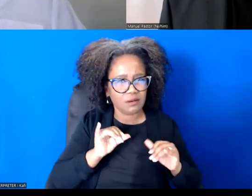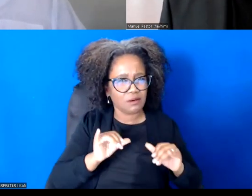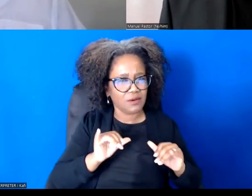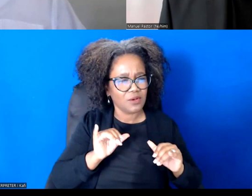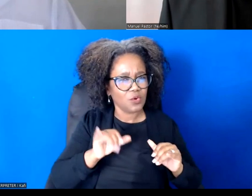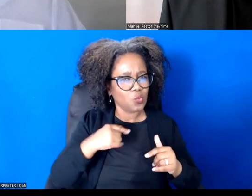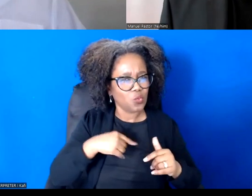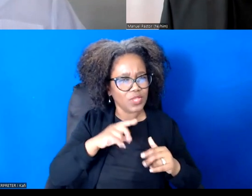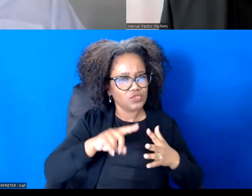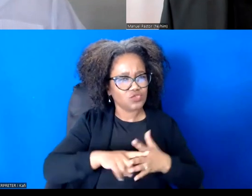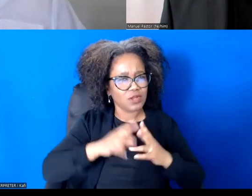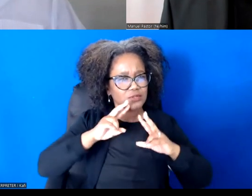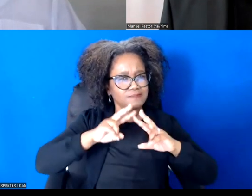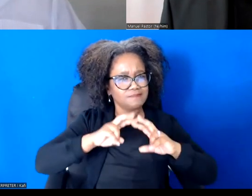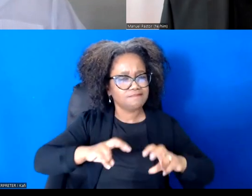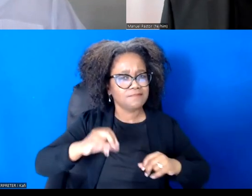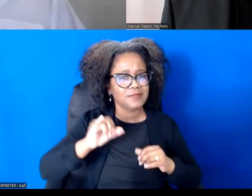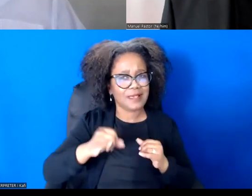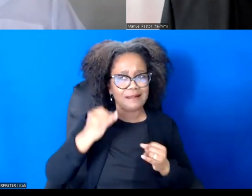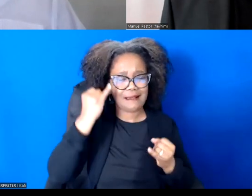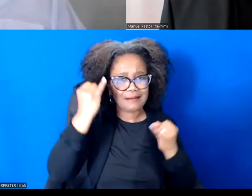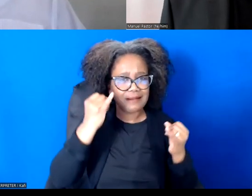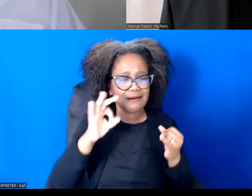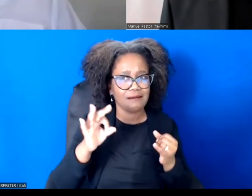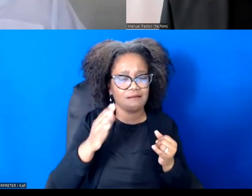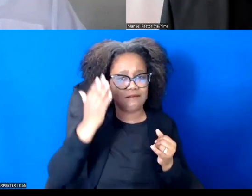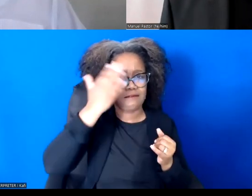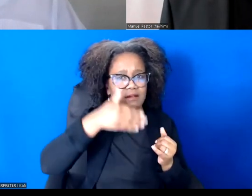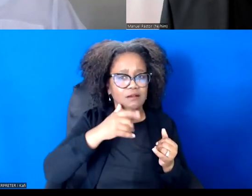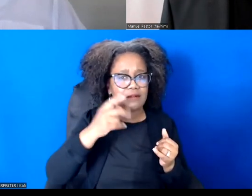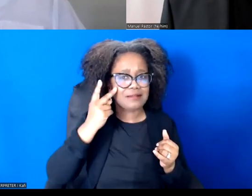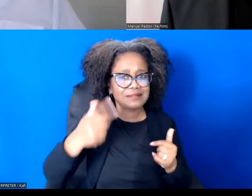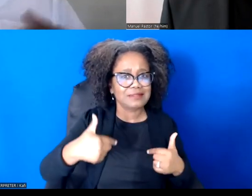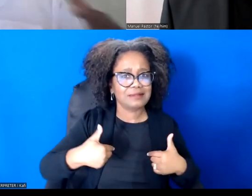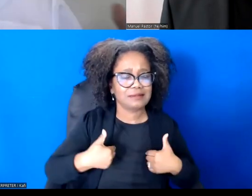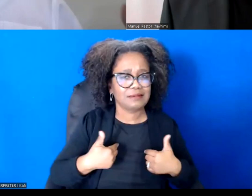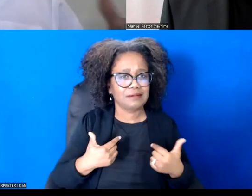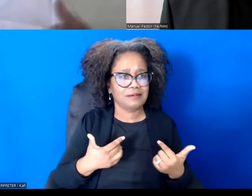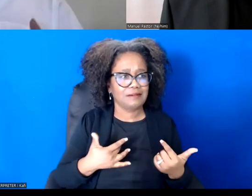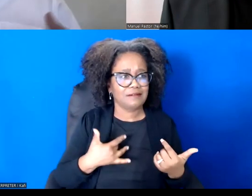a South African or someone new or looking in different religious traditions.